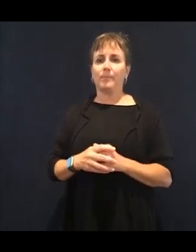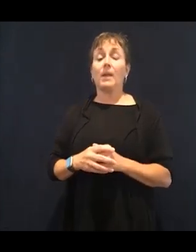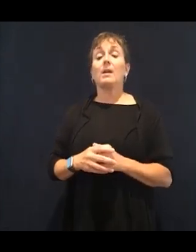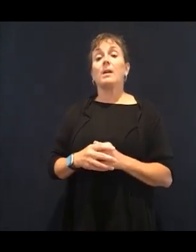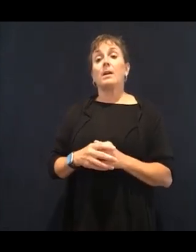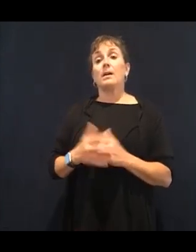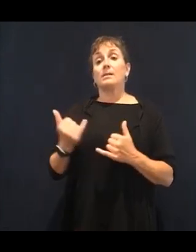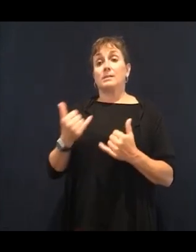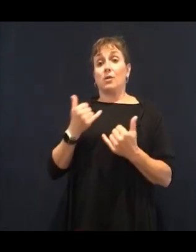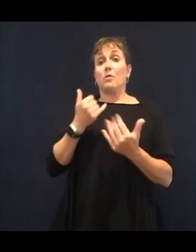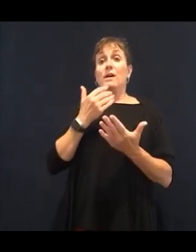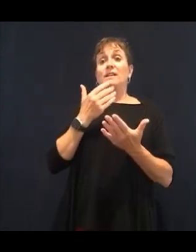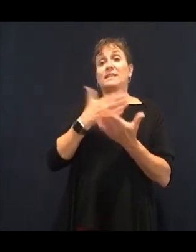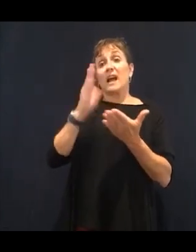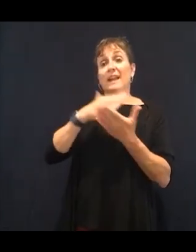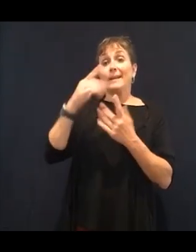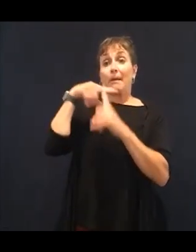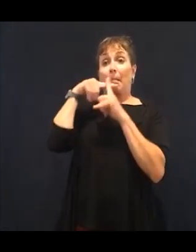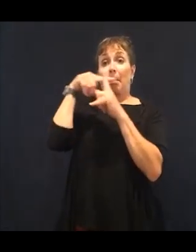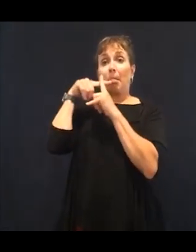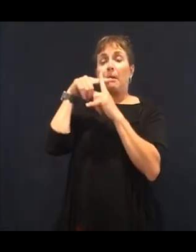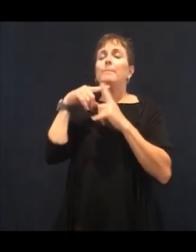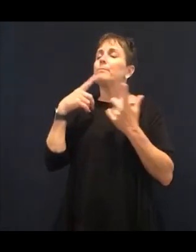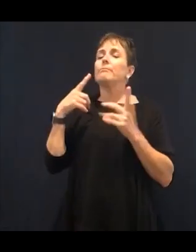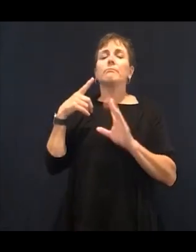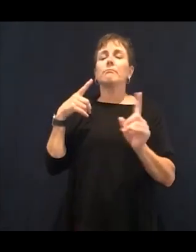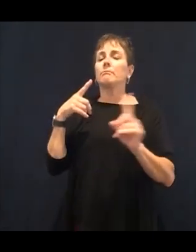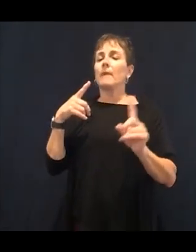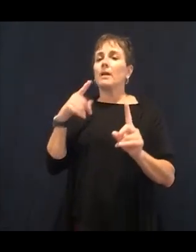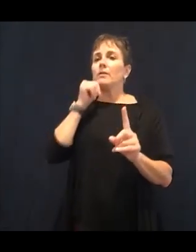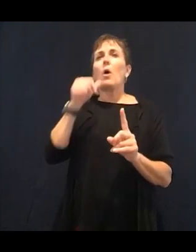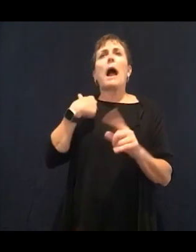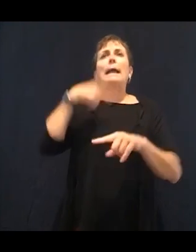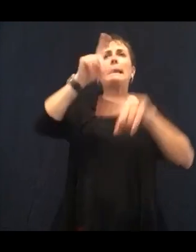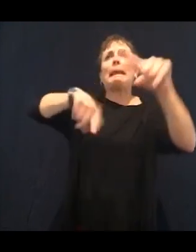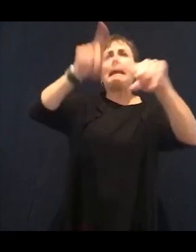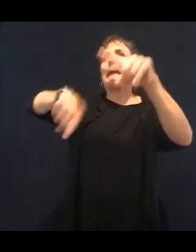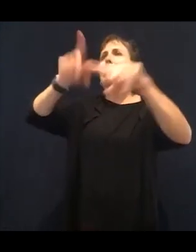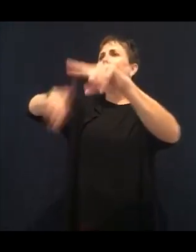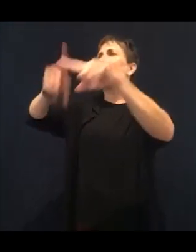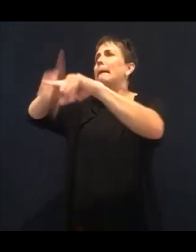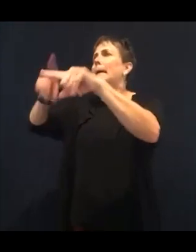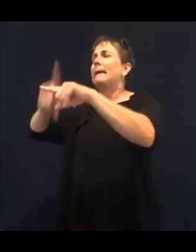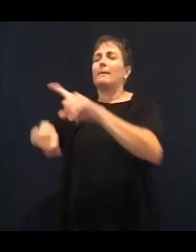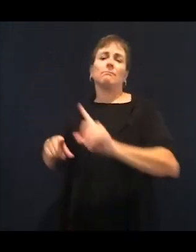Because that's not sustainable. That's not a lifestyle. That's not enjoyable.